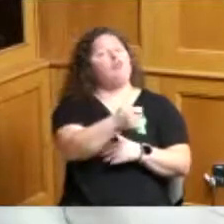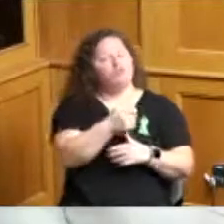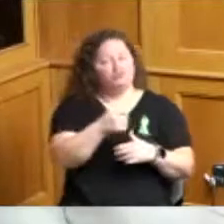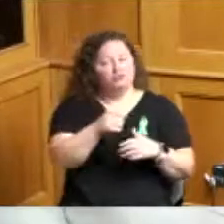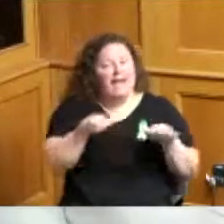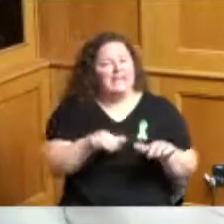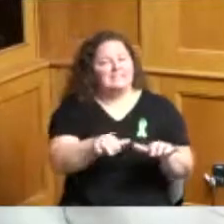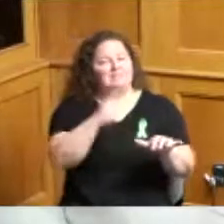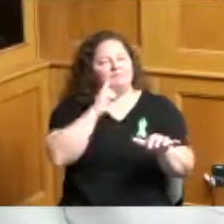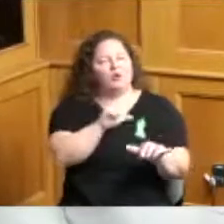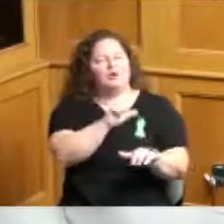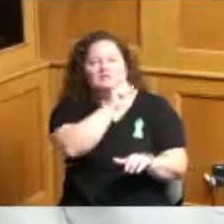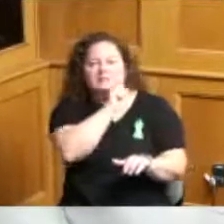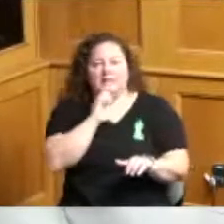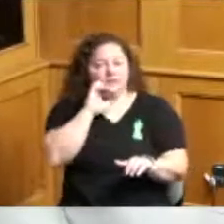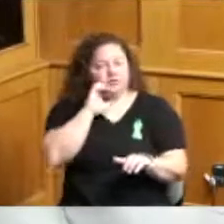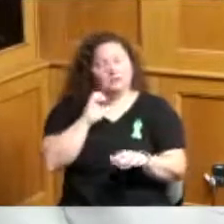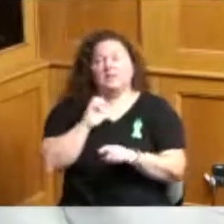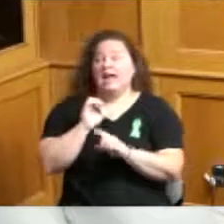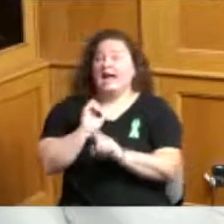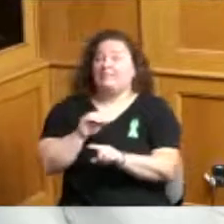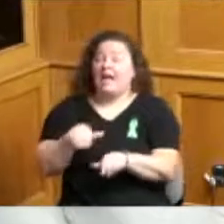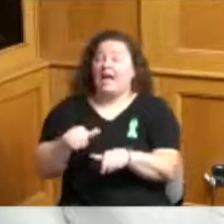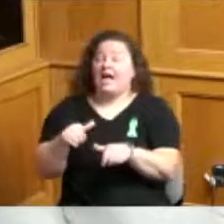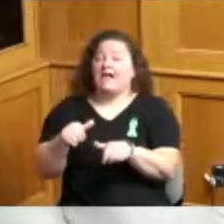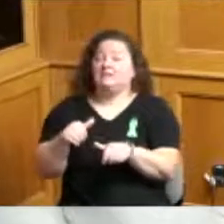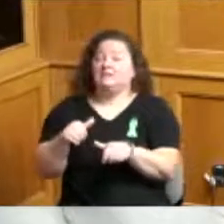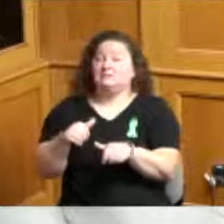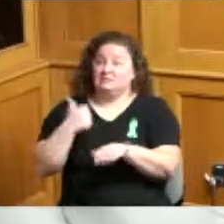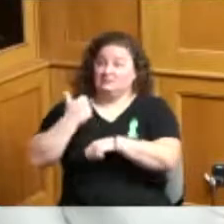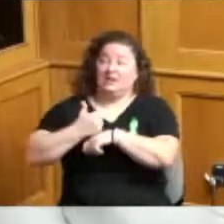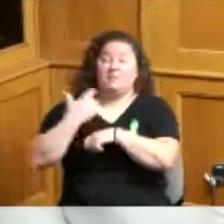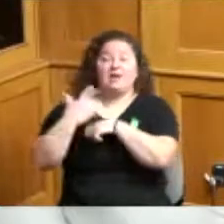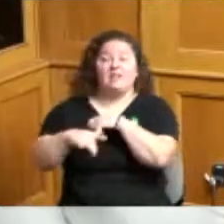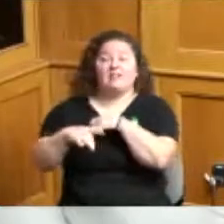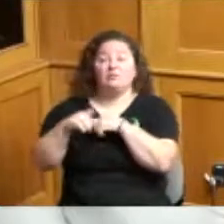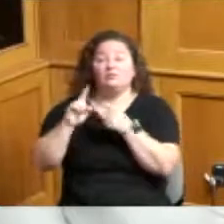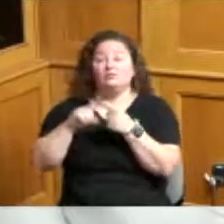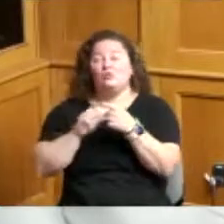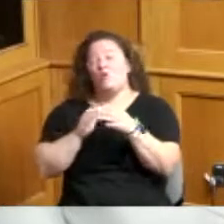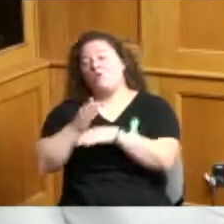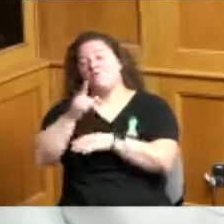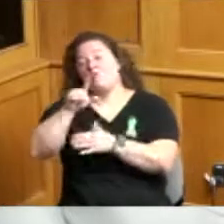and this gave us this opened up and freed us up to have over a million dollar fund to help